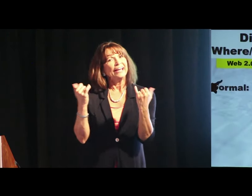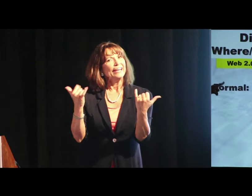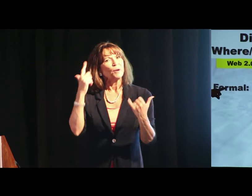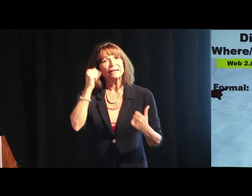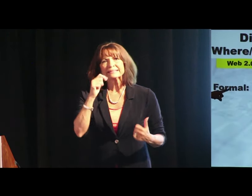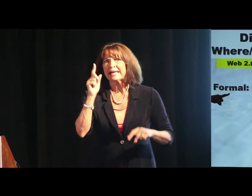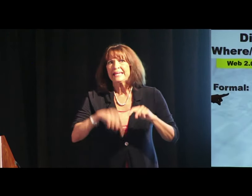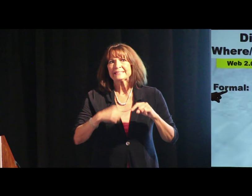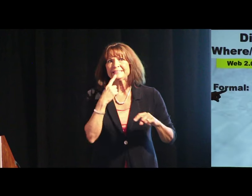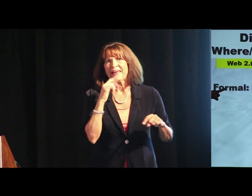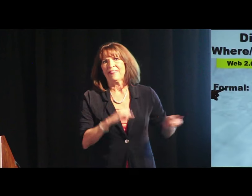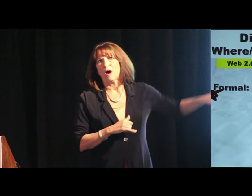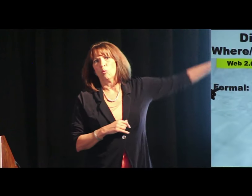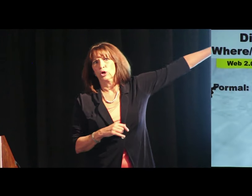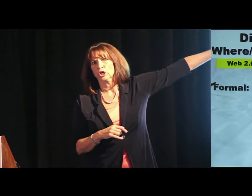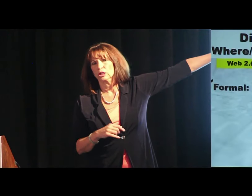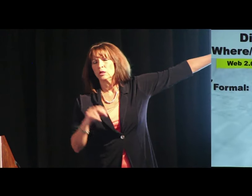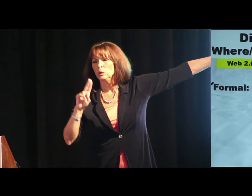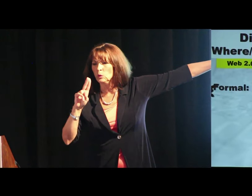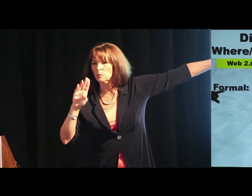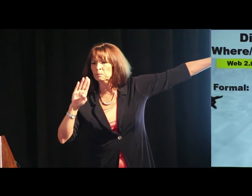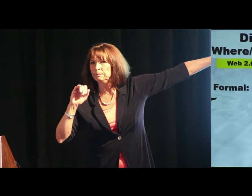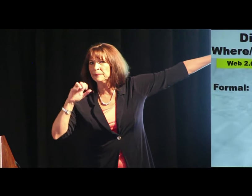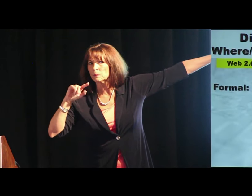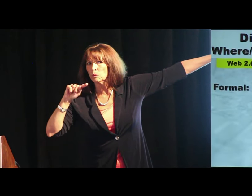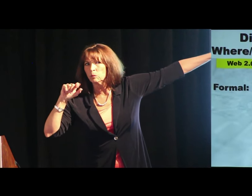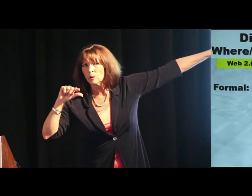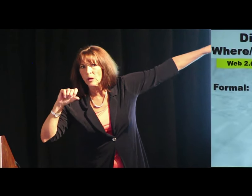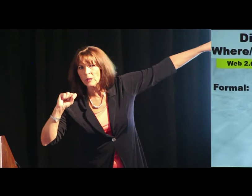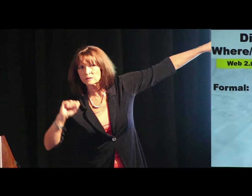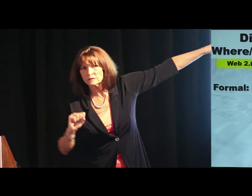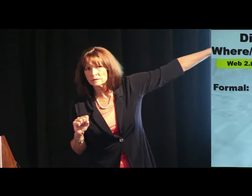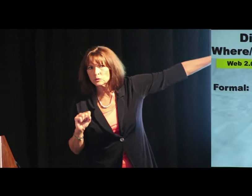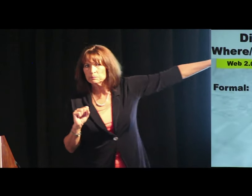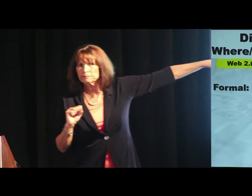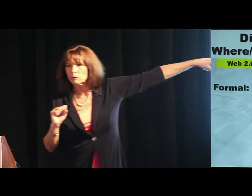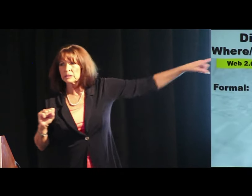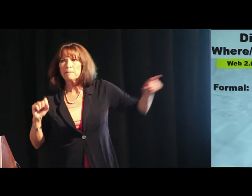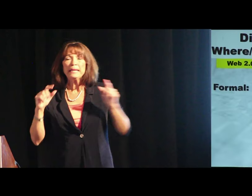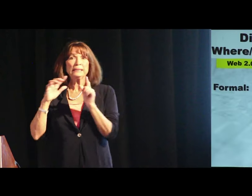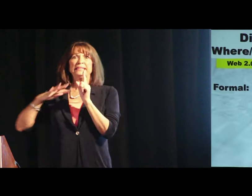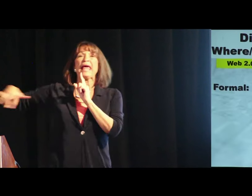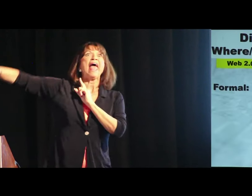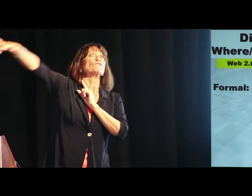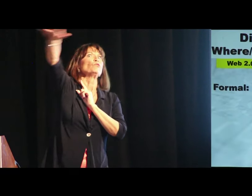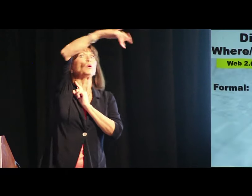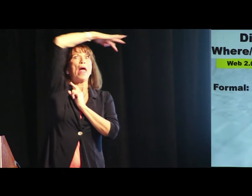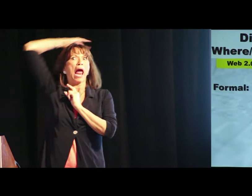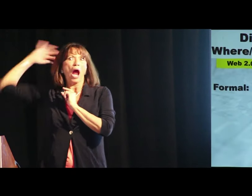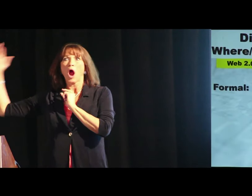Because I can't say that word. Web 2.0 is pervasive, It is ubiquitous. it is everywhere.